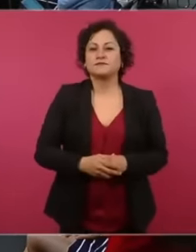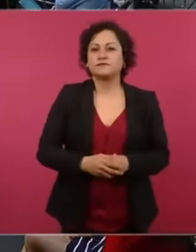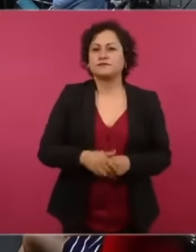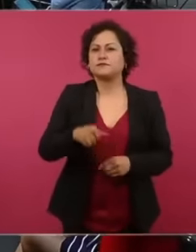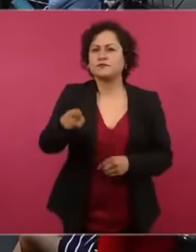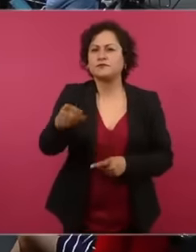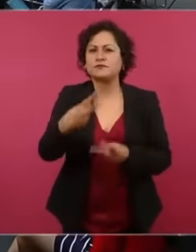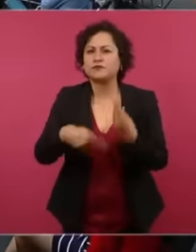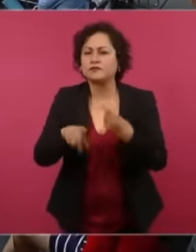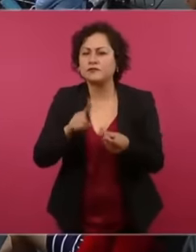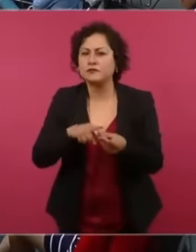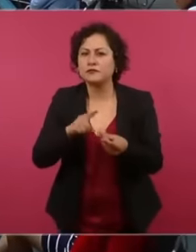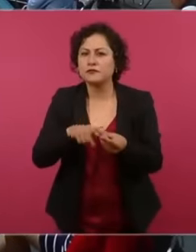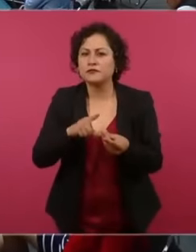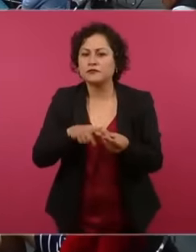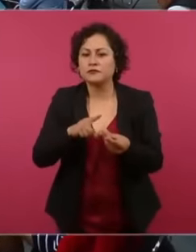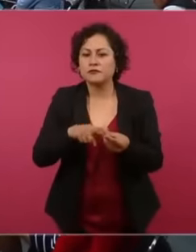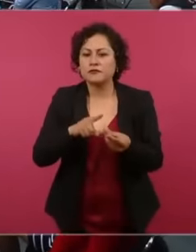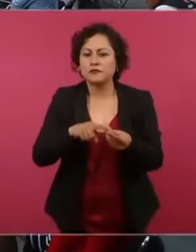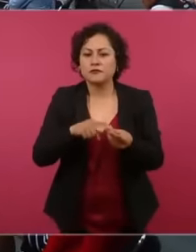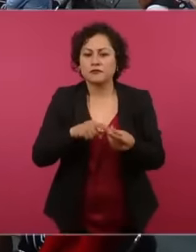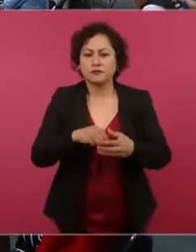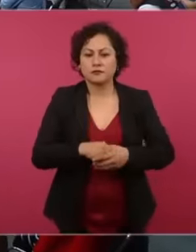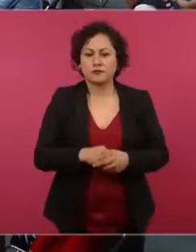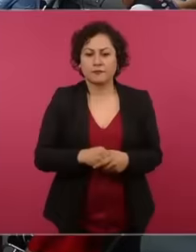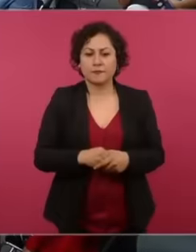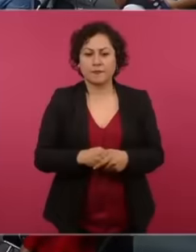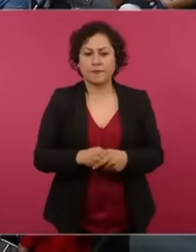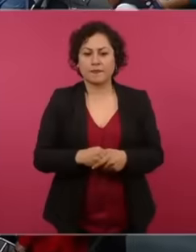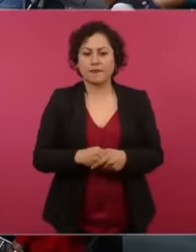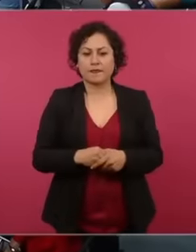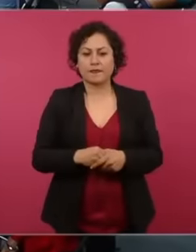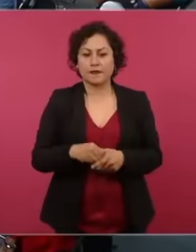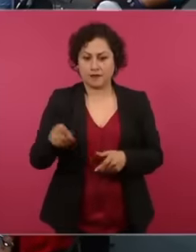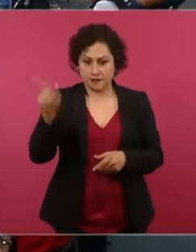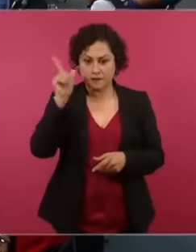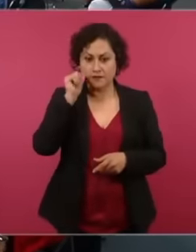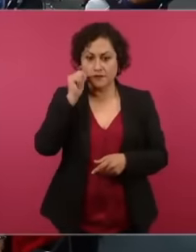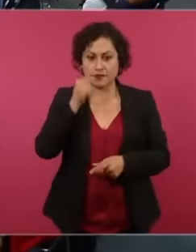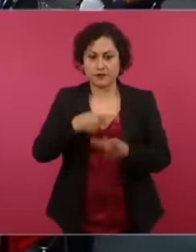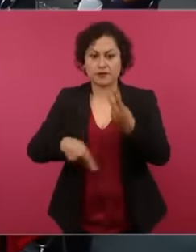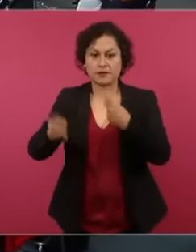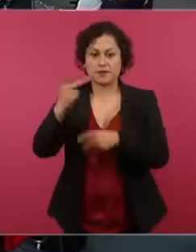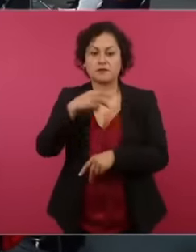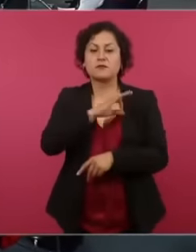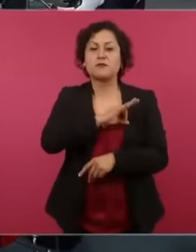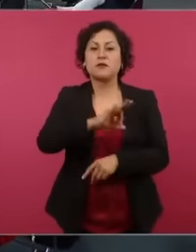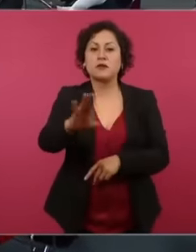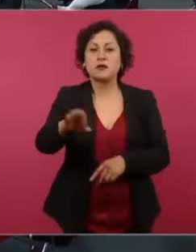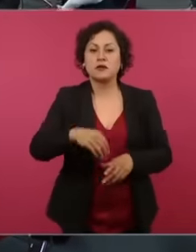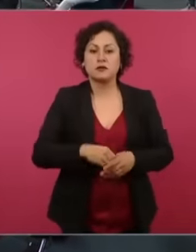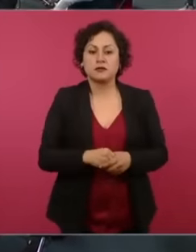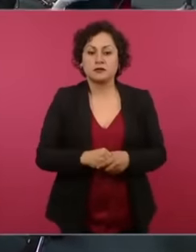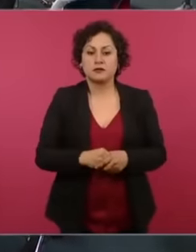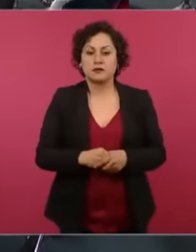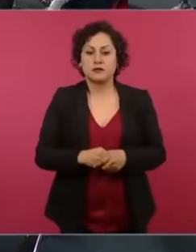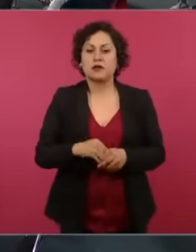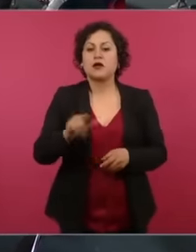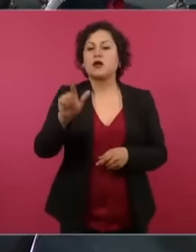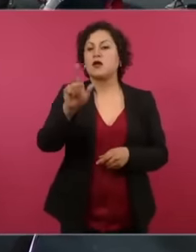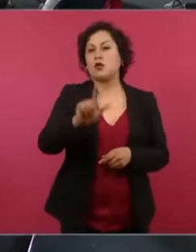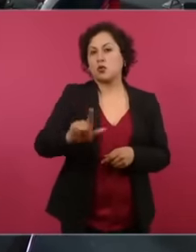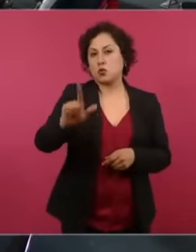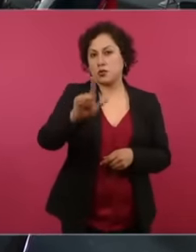come from, can you come tomorrow on Monday,